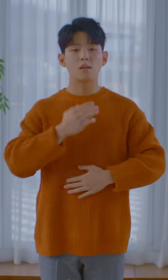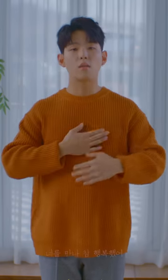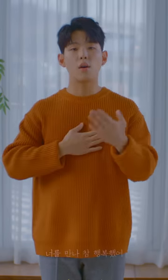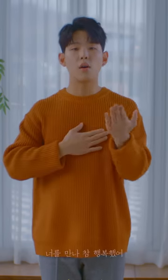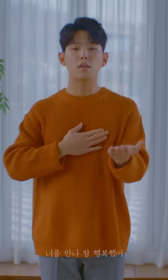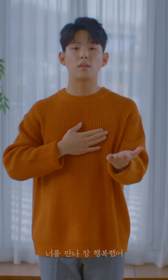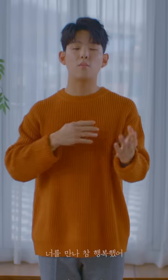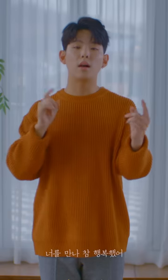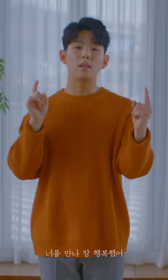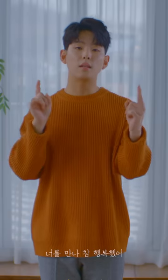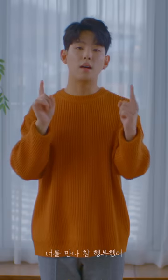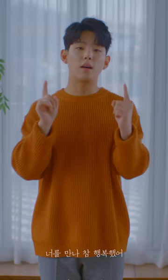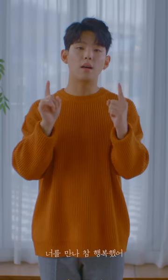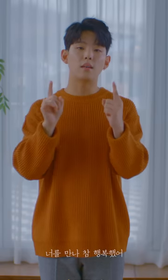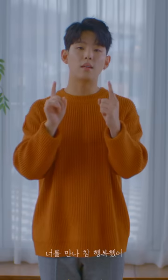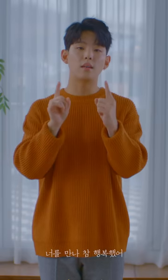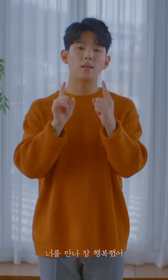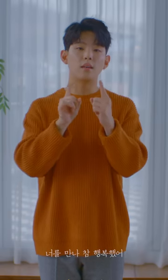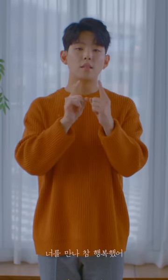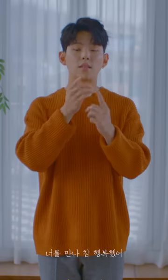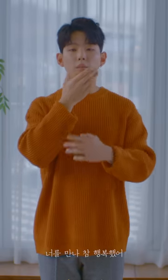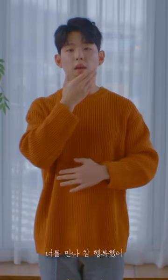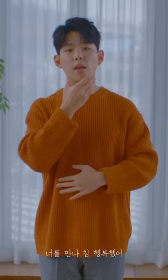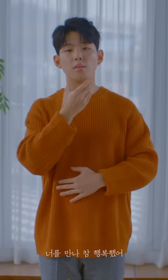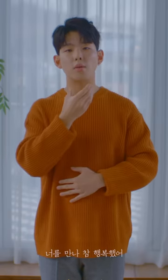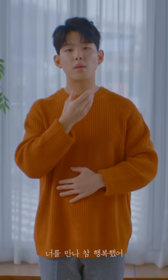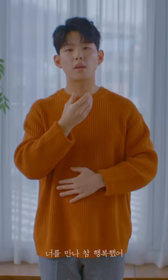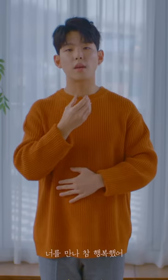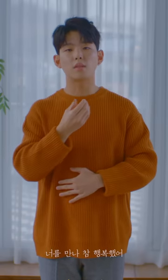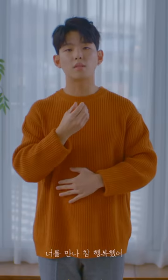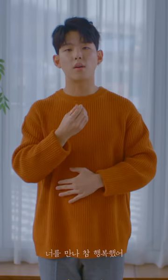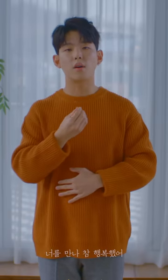Me after you I was so happy